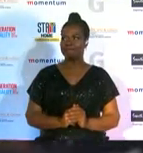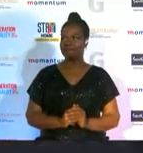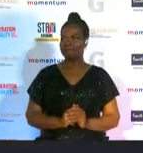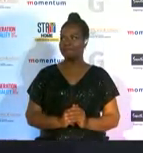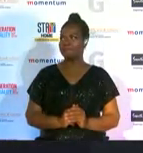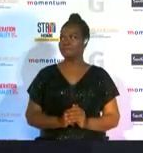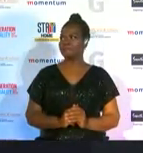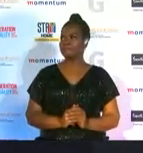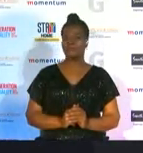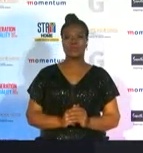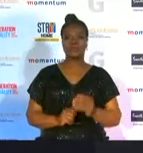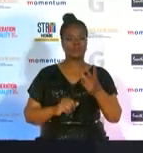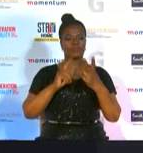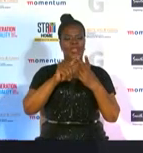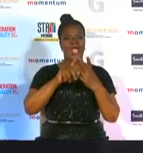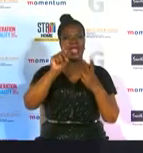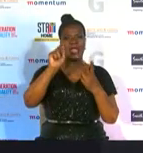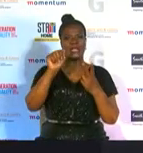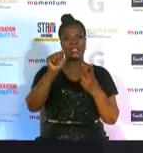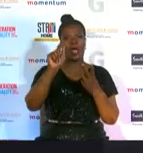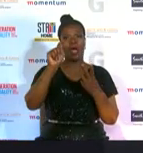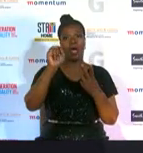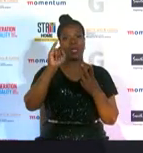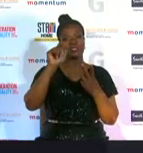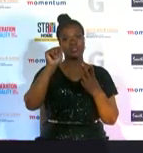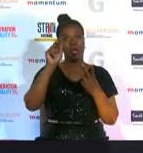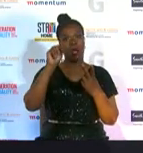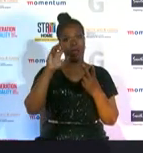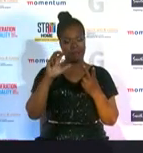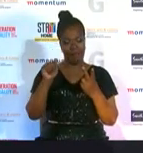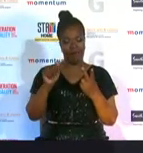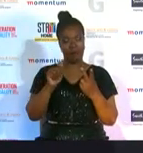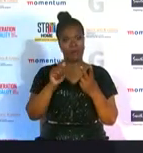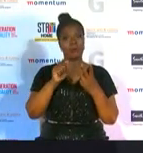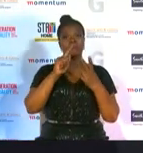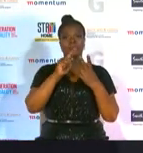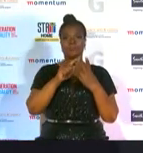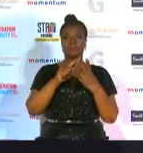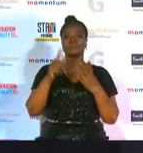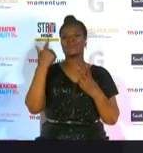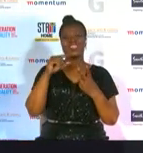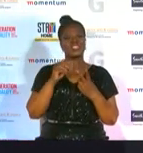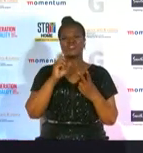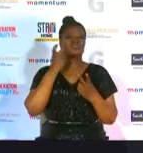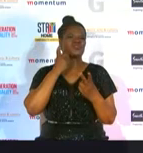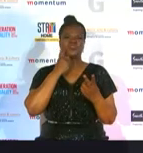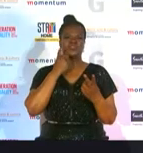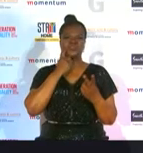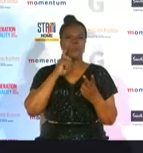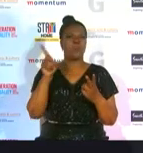tatiana scone marker schoolmarker's style embodies the phrase simplicity is the ultimate sophistication